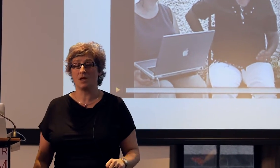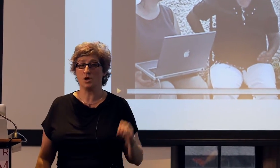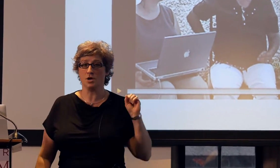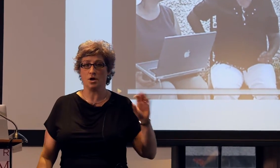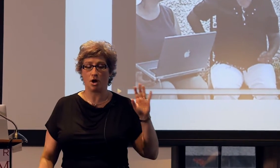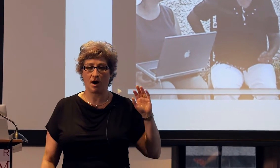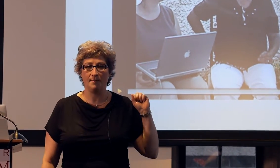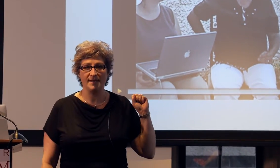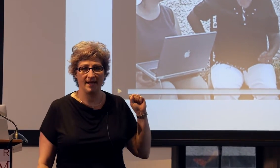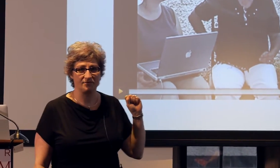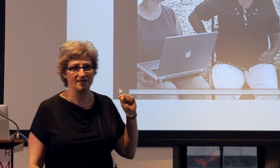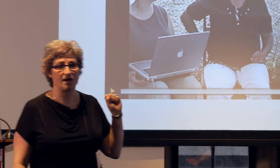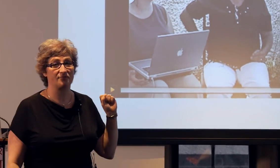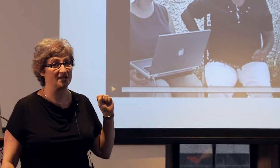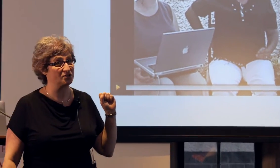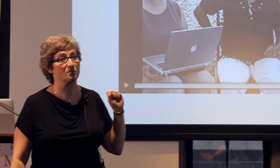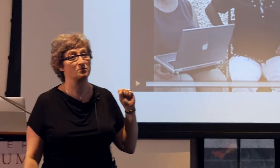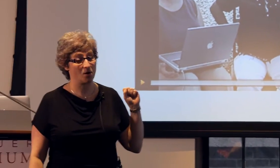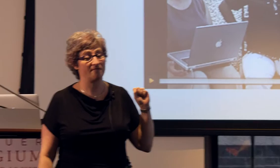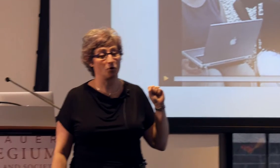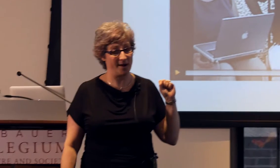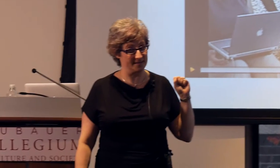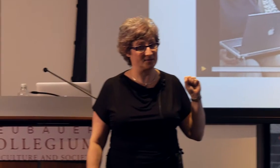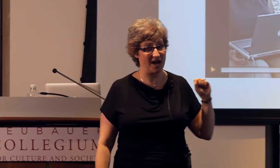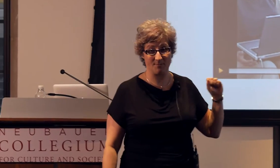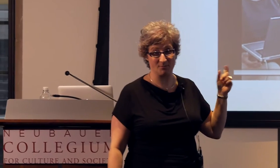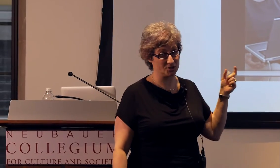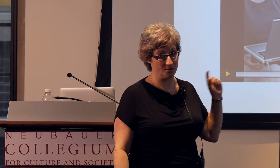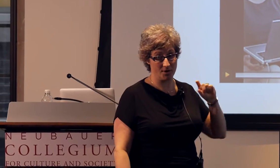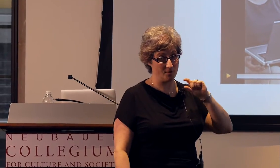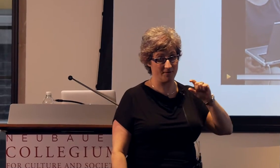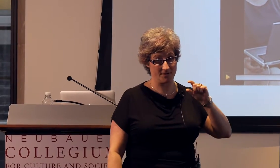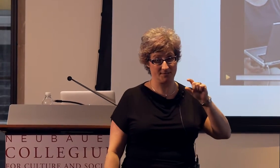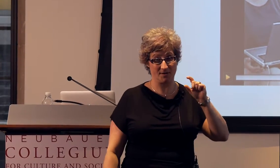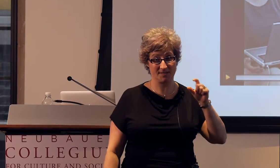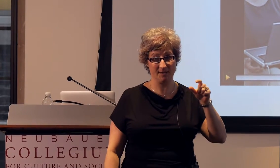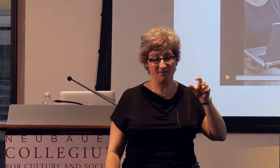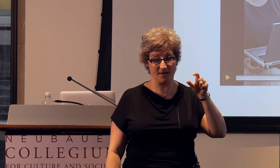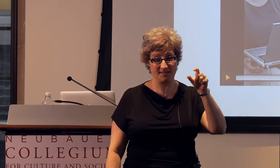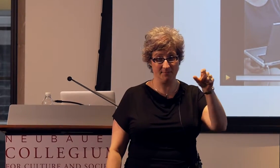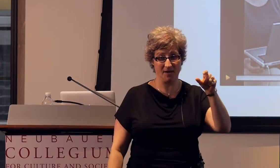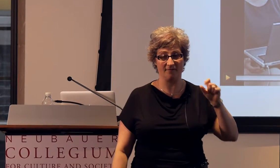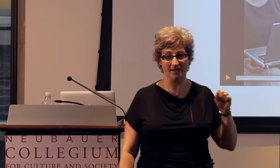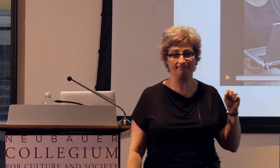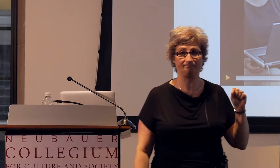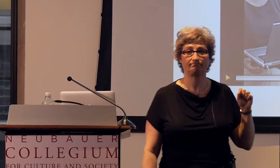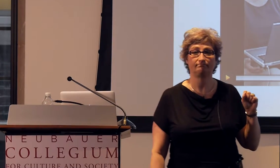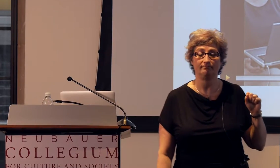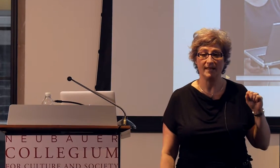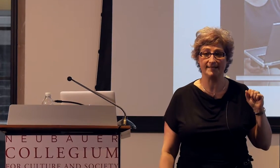her comment after this conversation, which went on for quite some time, I'm just showing you a very small snippet of it,